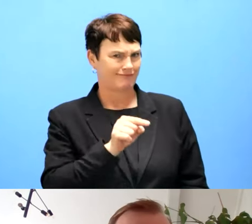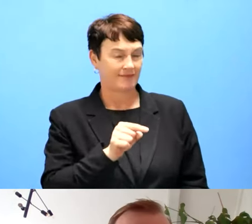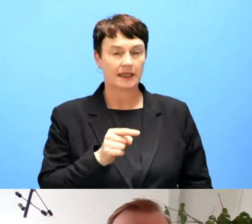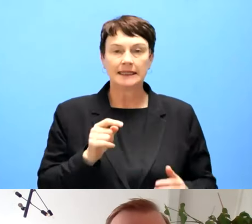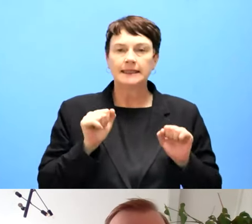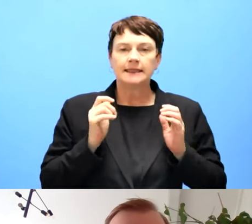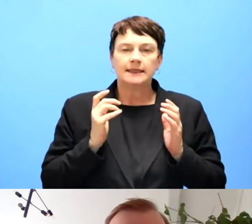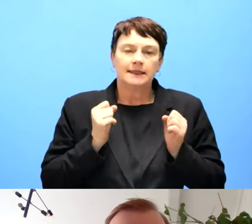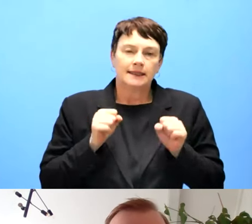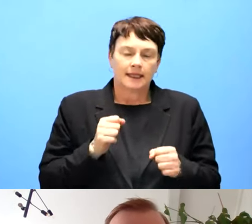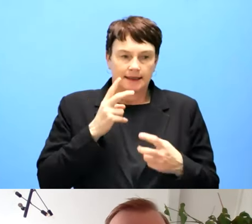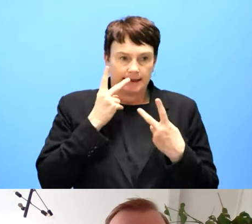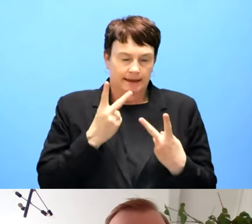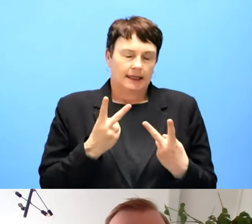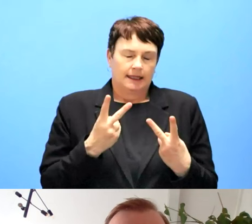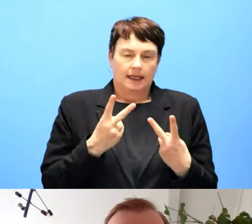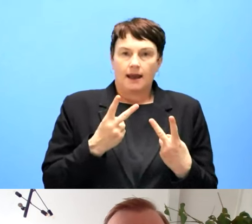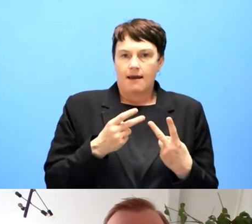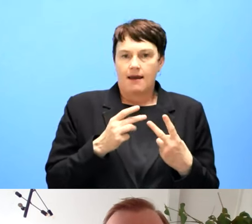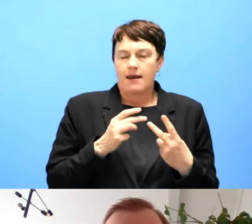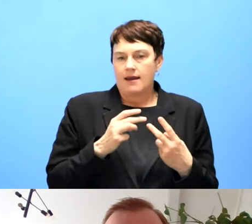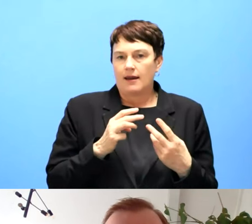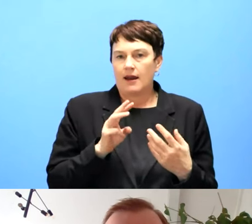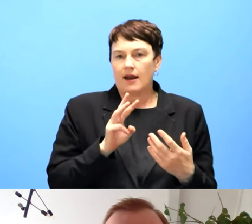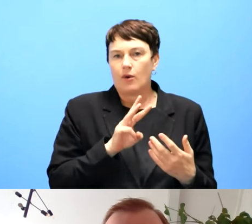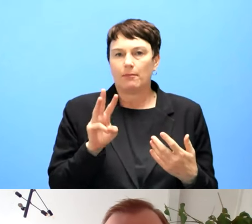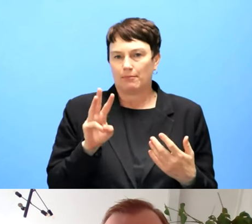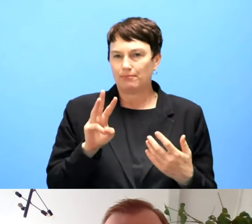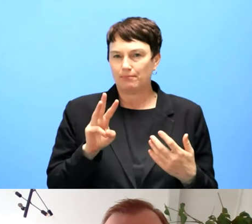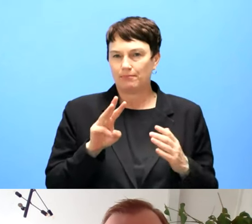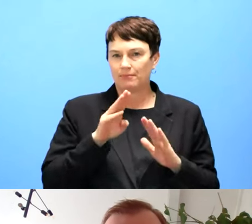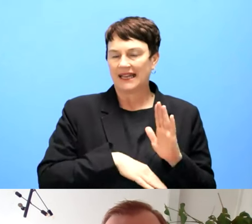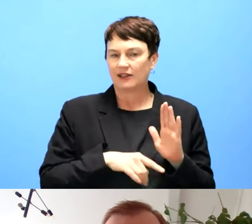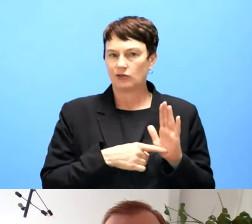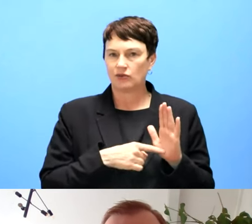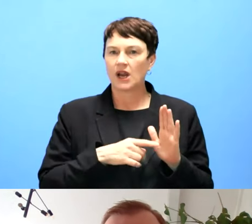accessibility guidelines evaluation methodology, just to see that the approach is taken by by